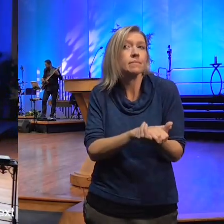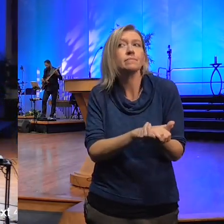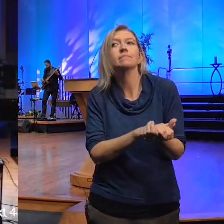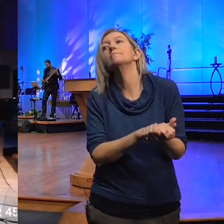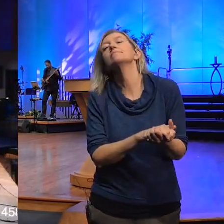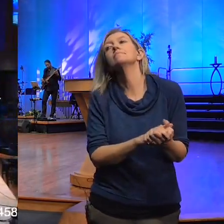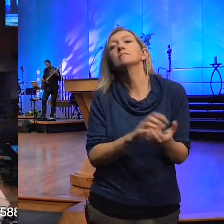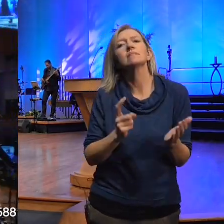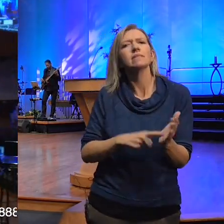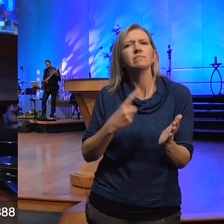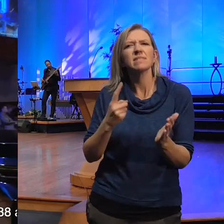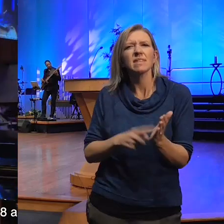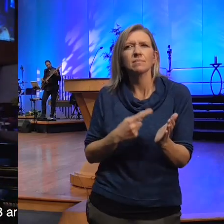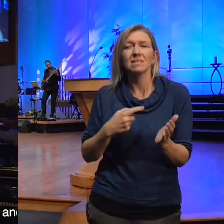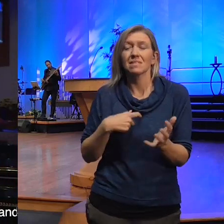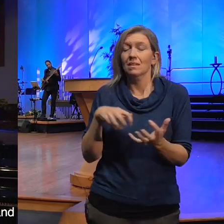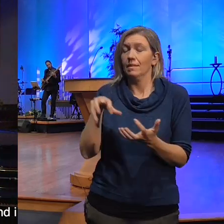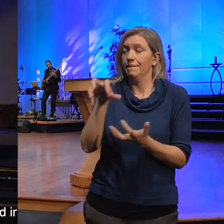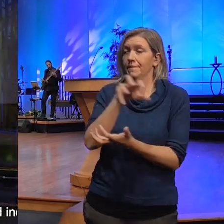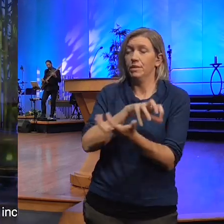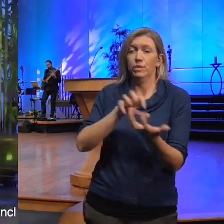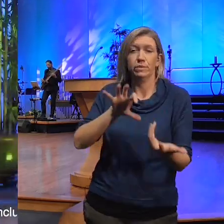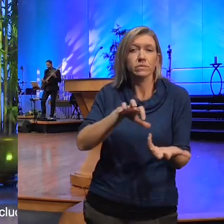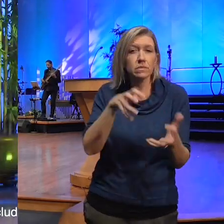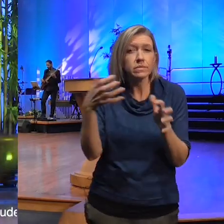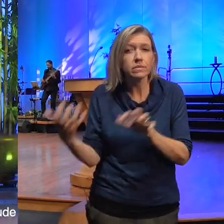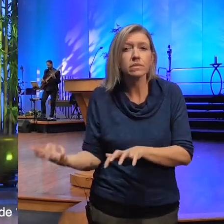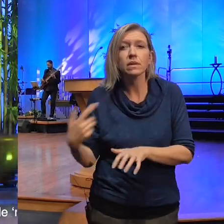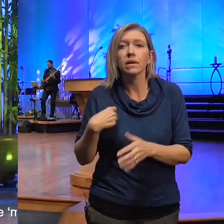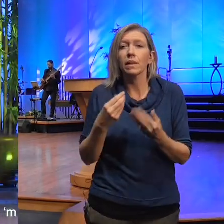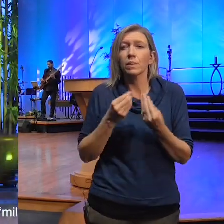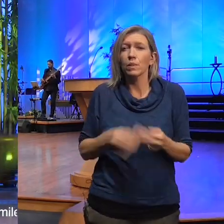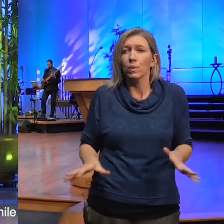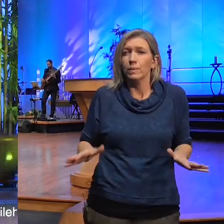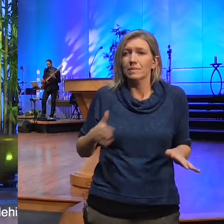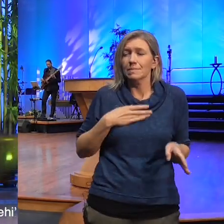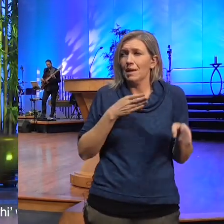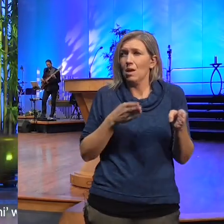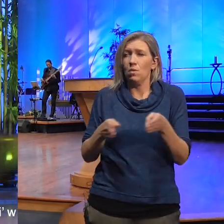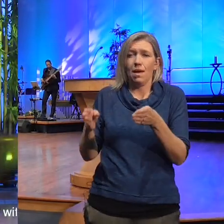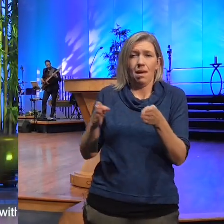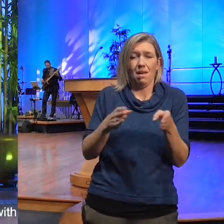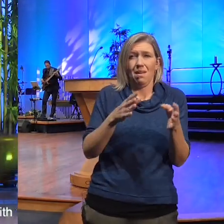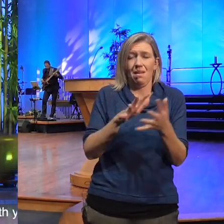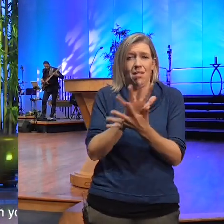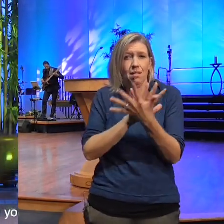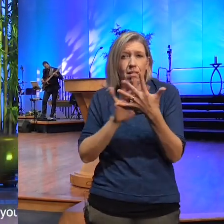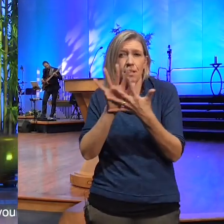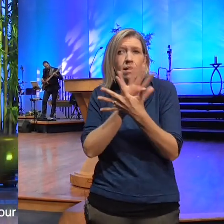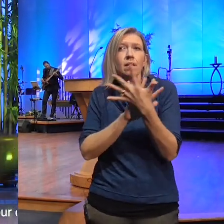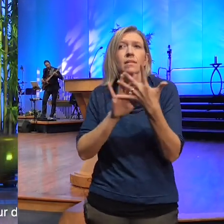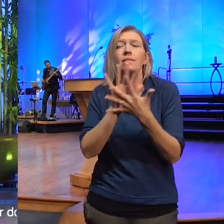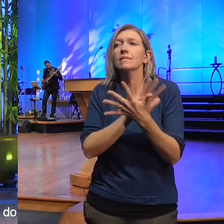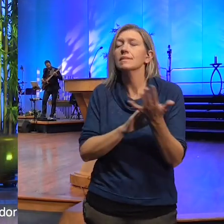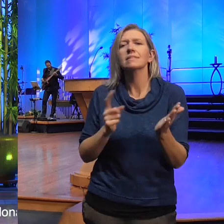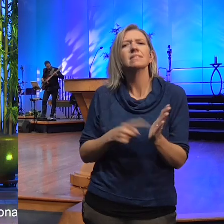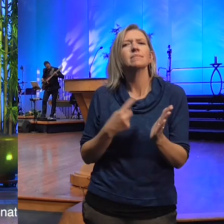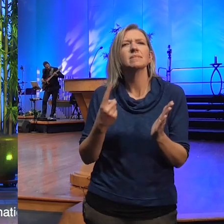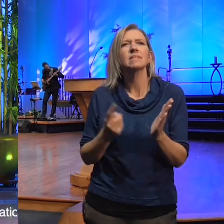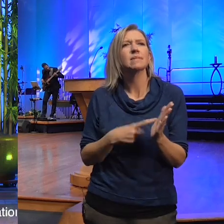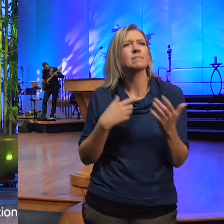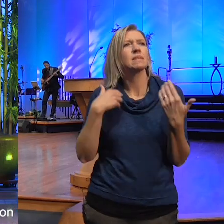I get so confused I lose my way sometimes I don't know what to